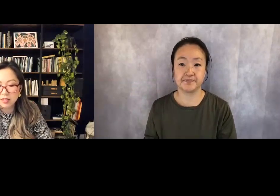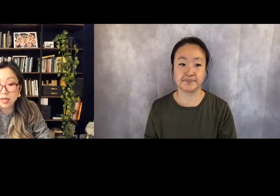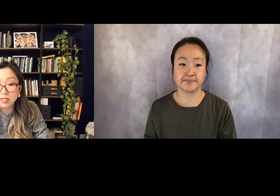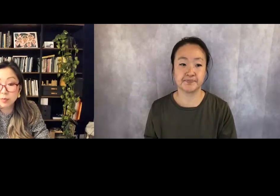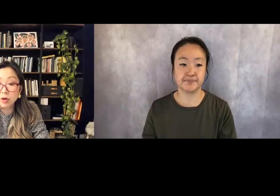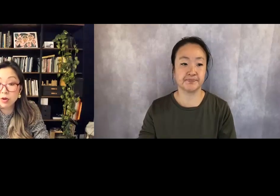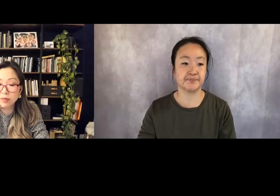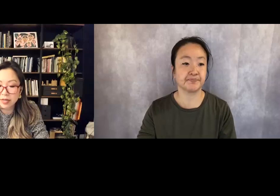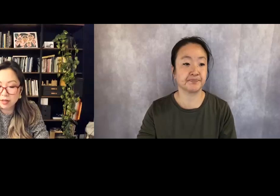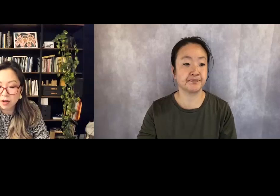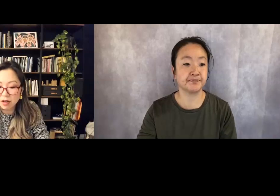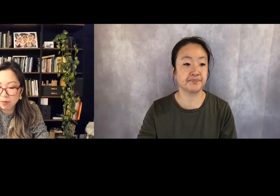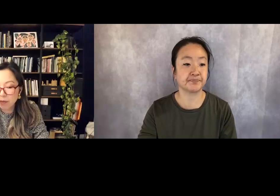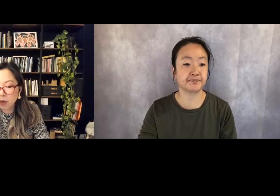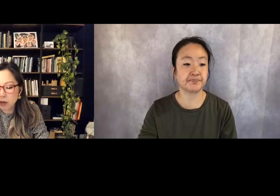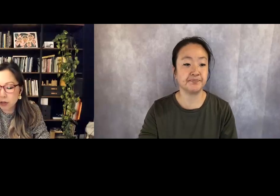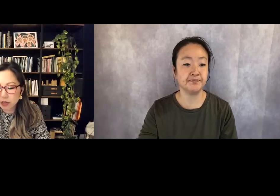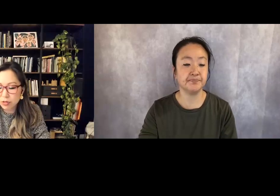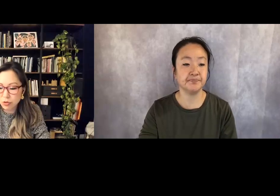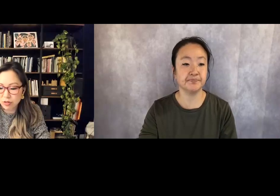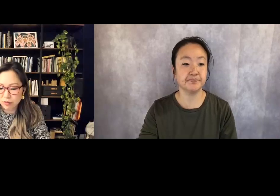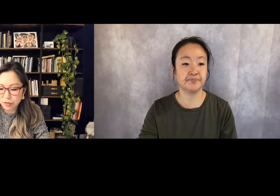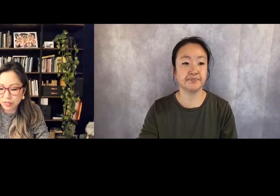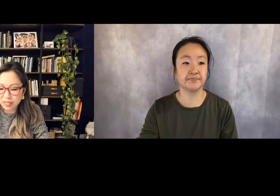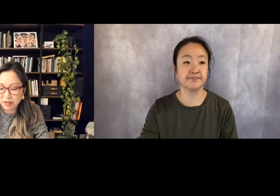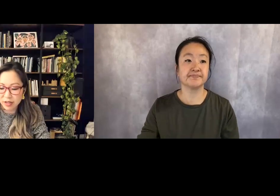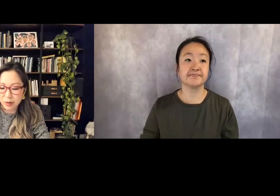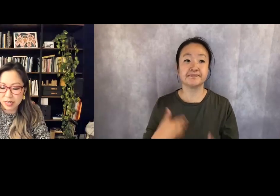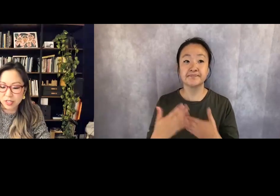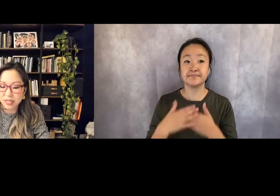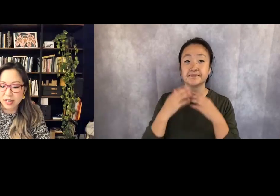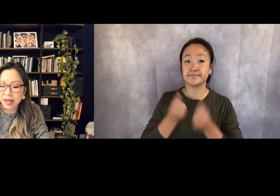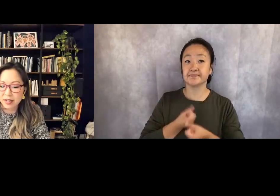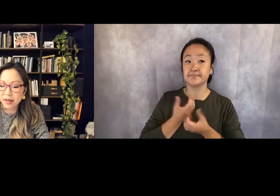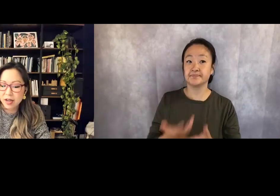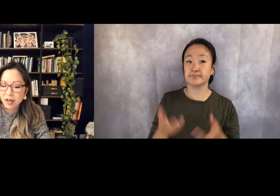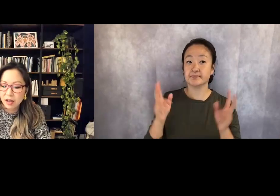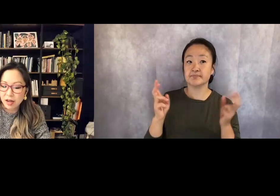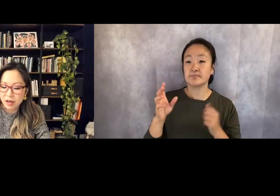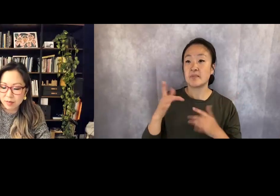This next poem is called Bipolar 2 Disorder: First Evaluation.